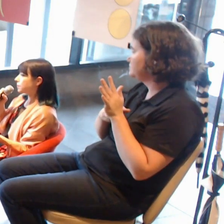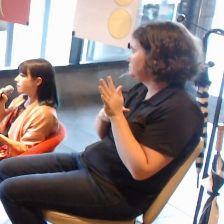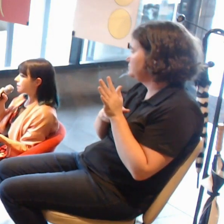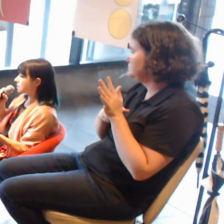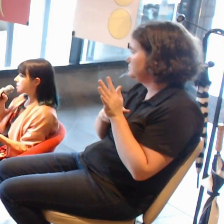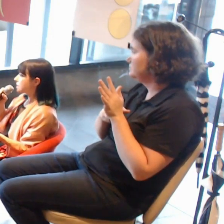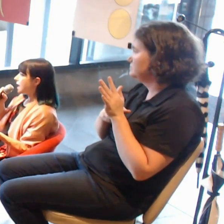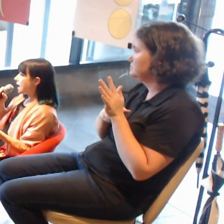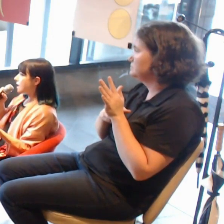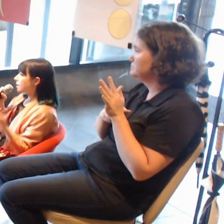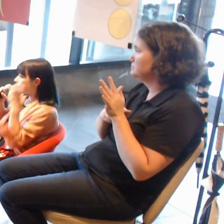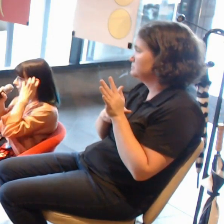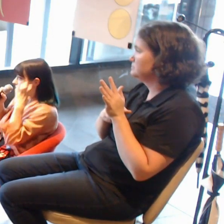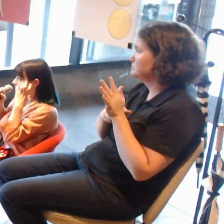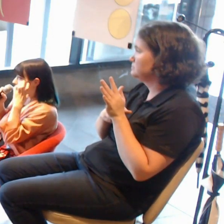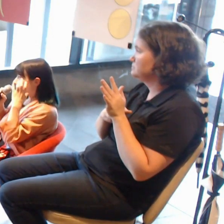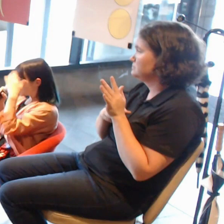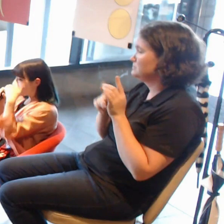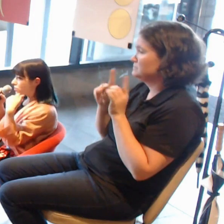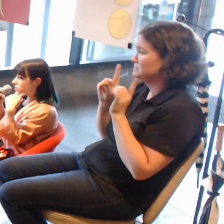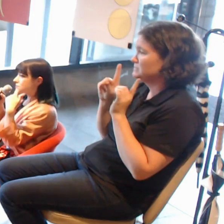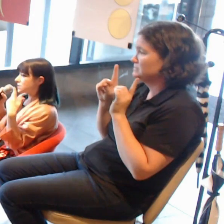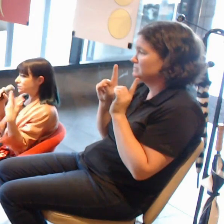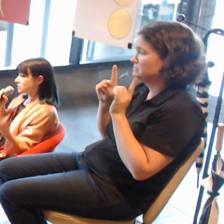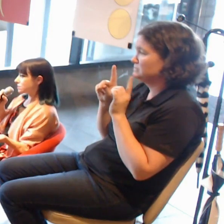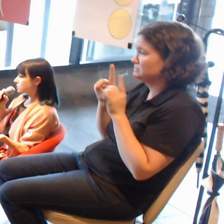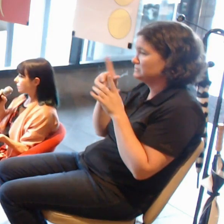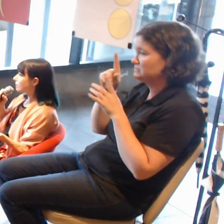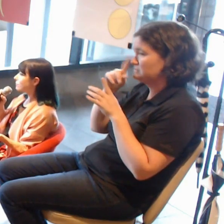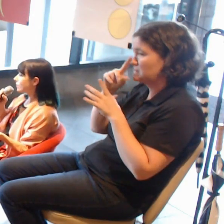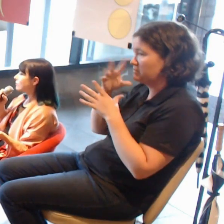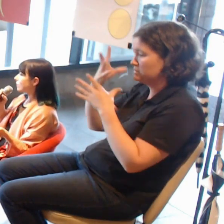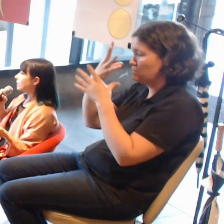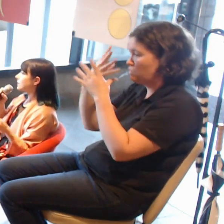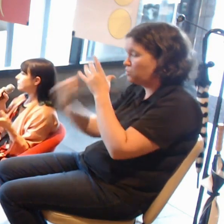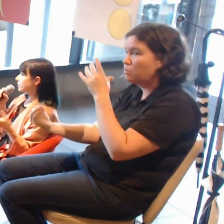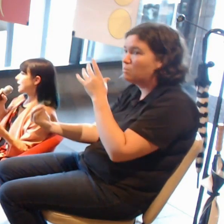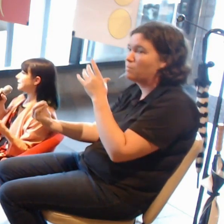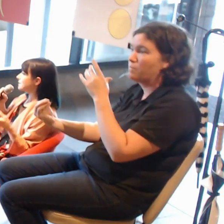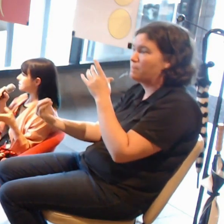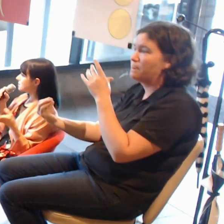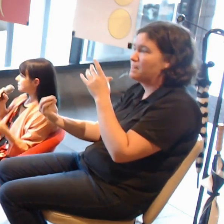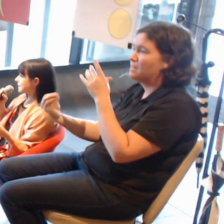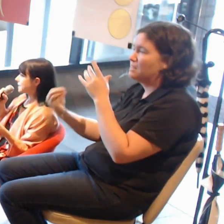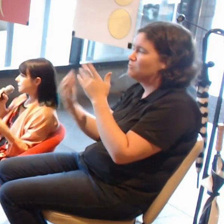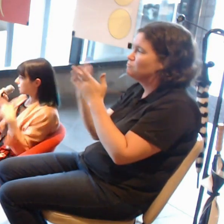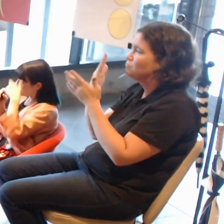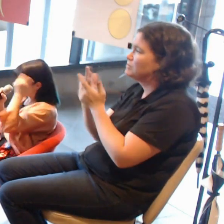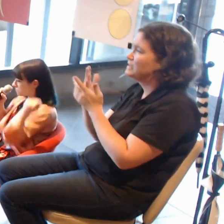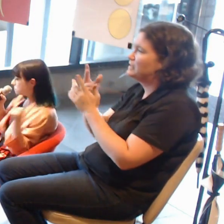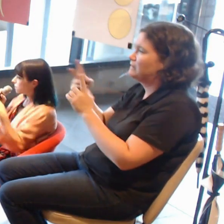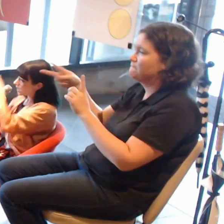and it was a very violent scene and people were ripping the headsets off and feeling sick,